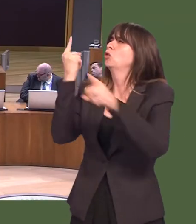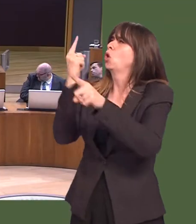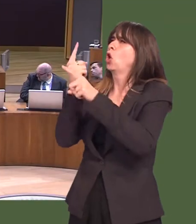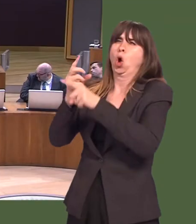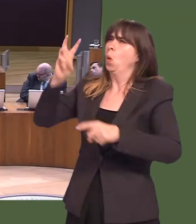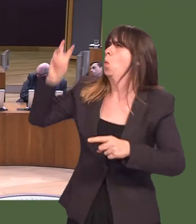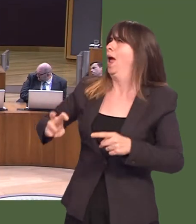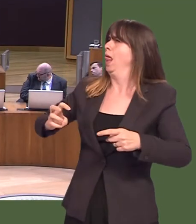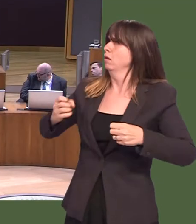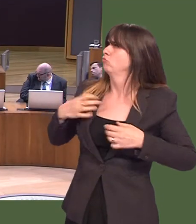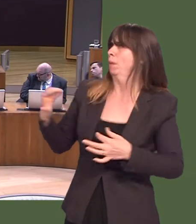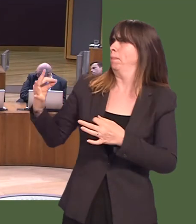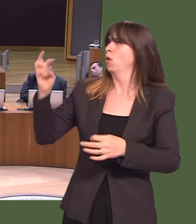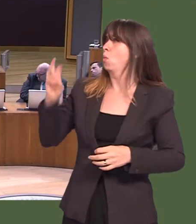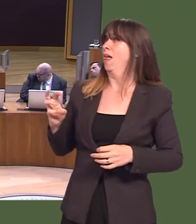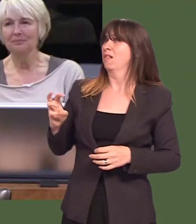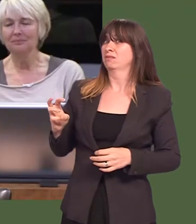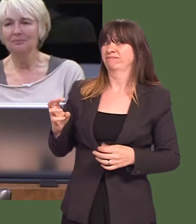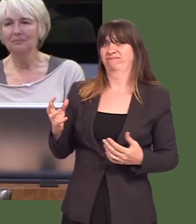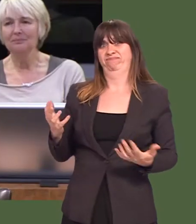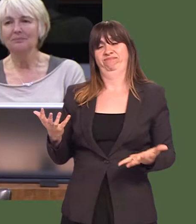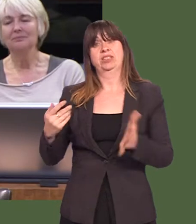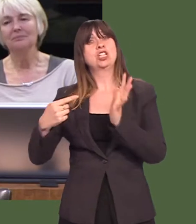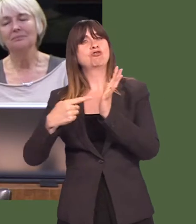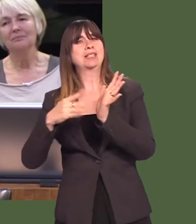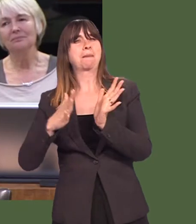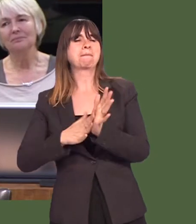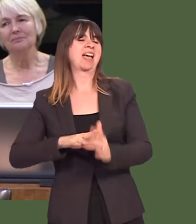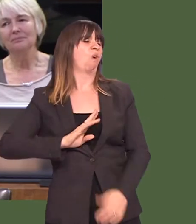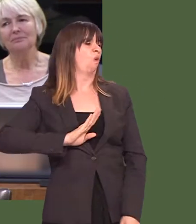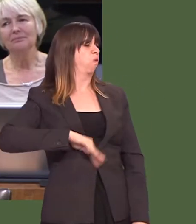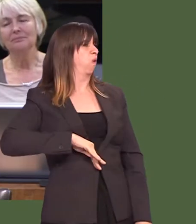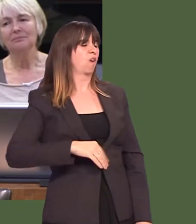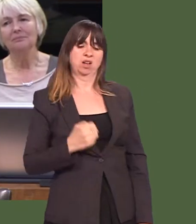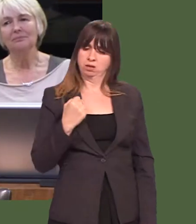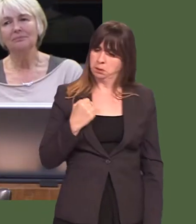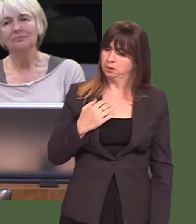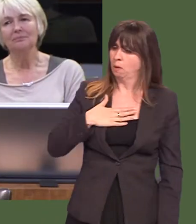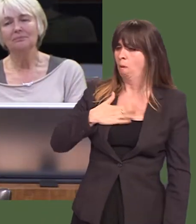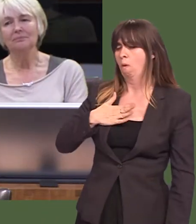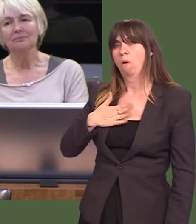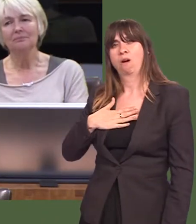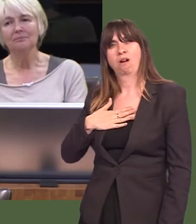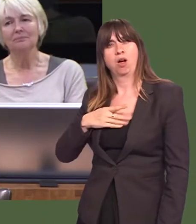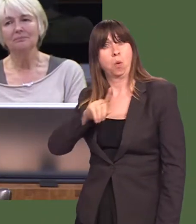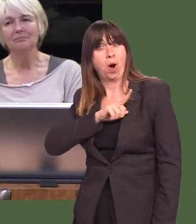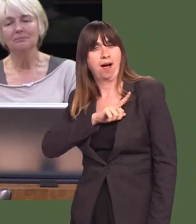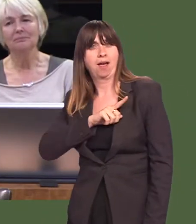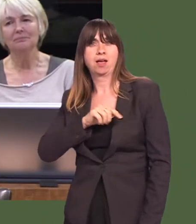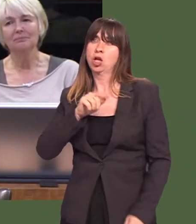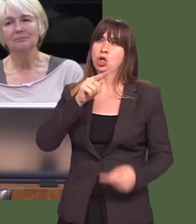landscape, but, insteadóIím sure that Theresa May will be breathing a huge sigh of reliefóthree